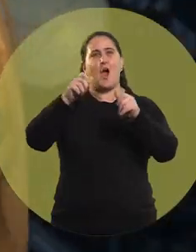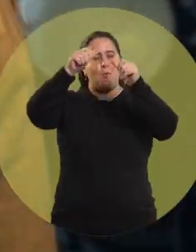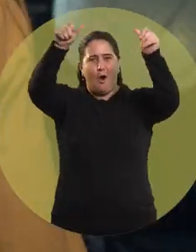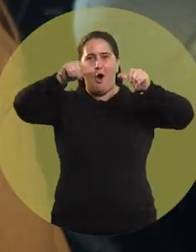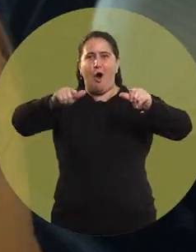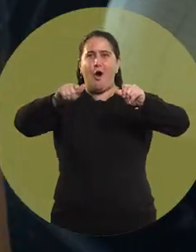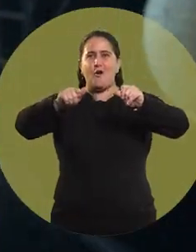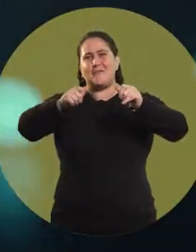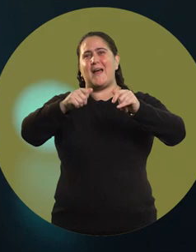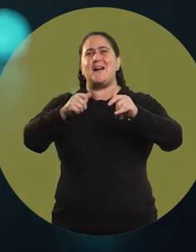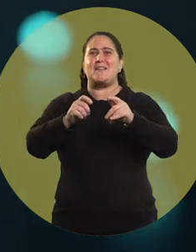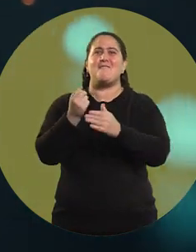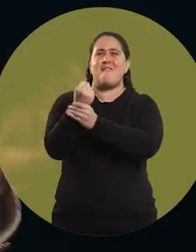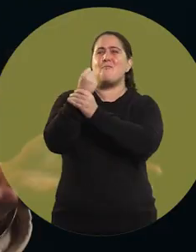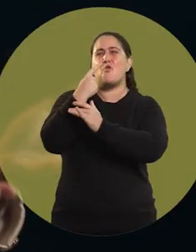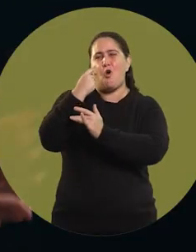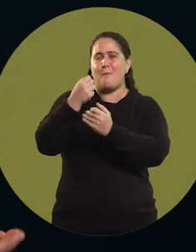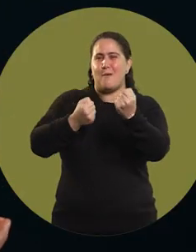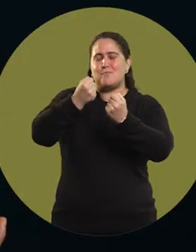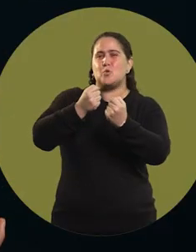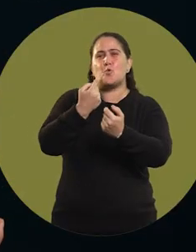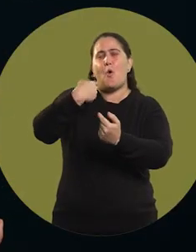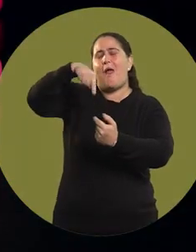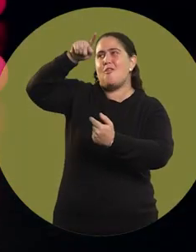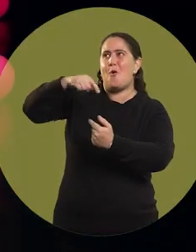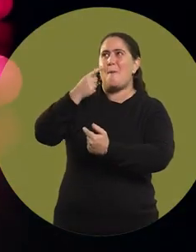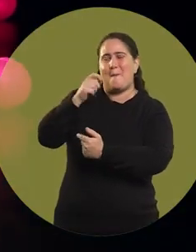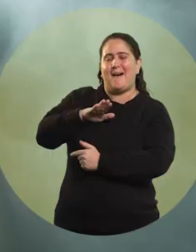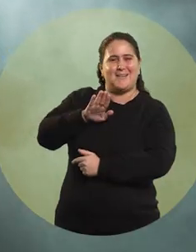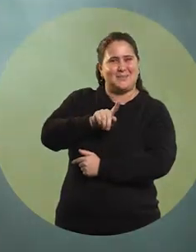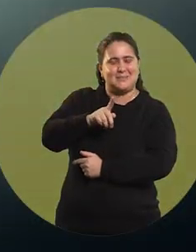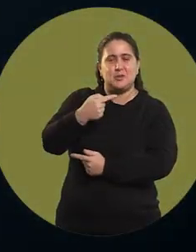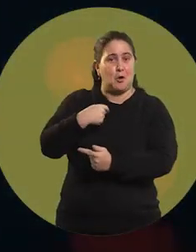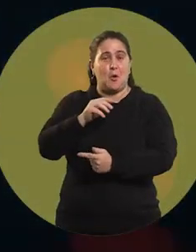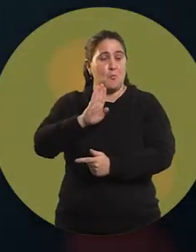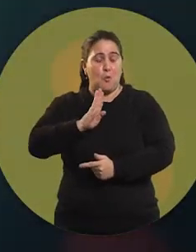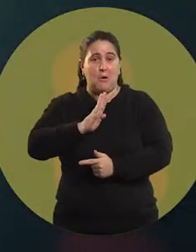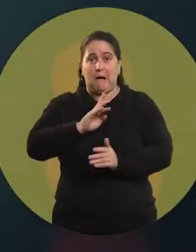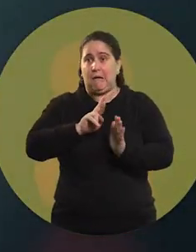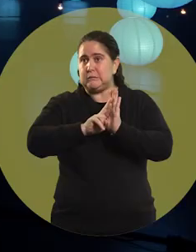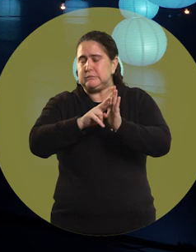of my dad's idols, I didn't have a woman to look up to. And that day I realized that